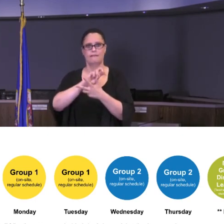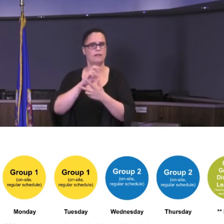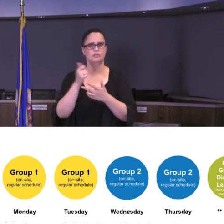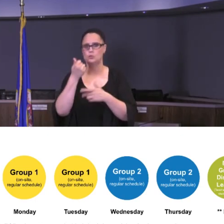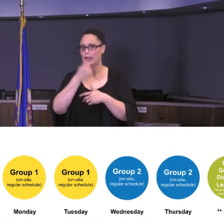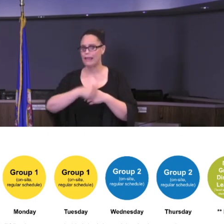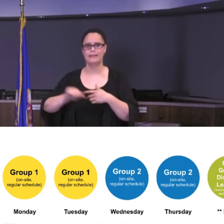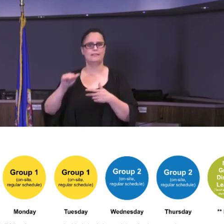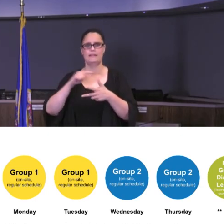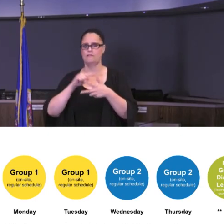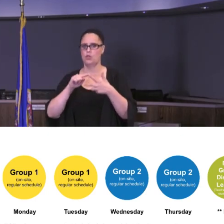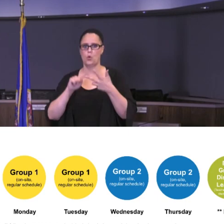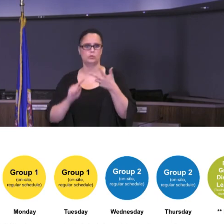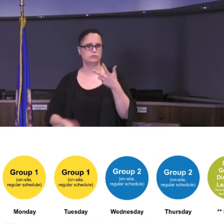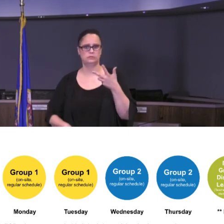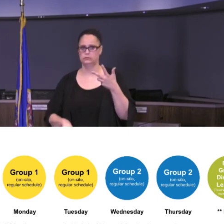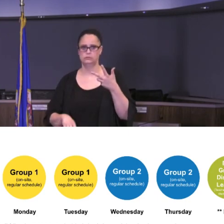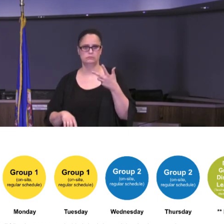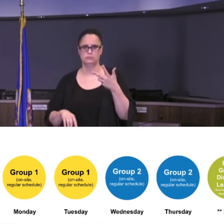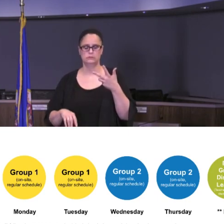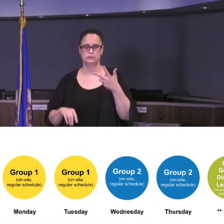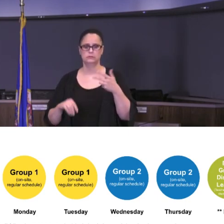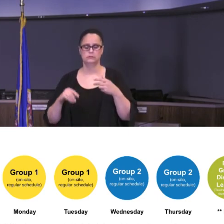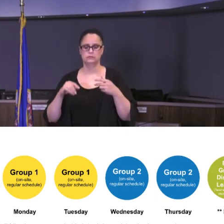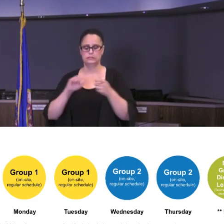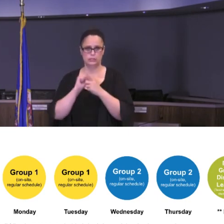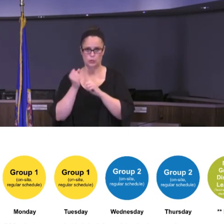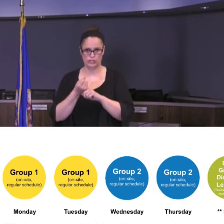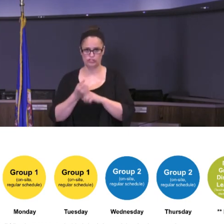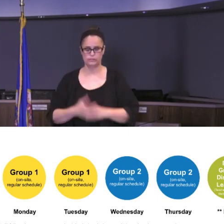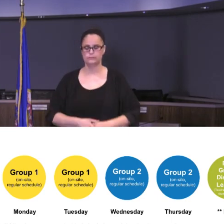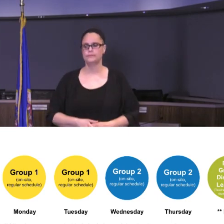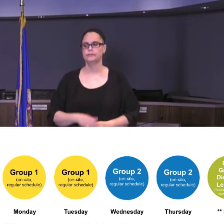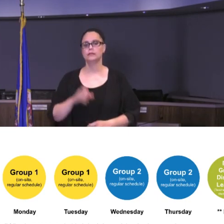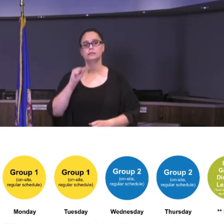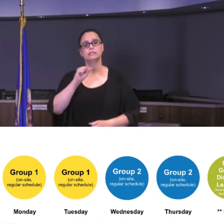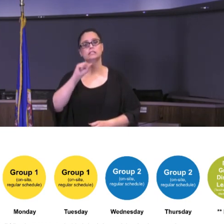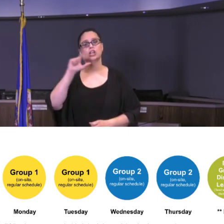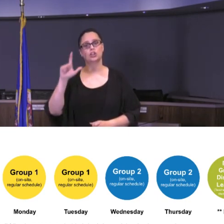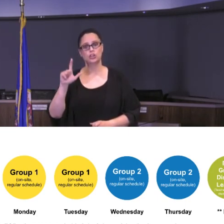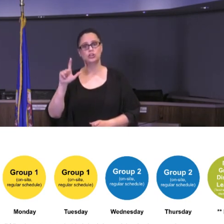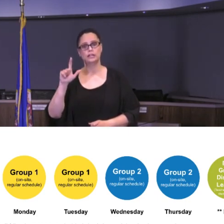factors and more that I've mentioned tonight. Distance Learning 2.0 means that teachers will have